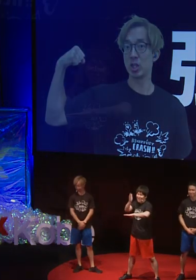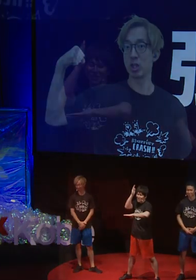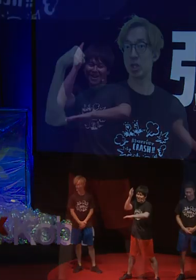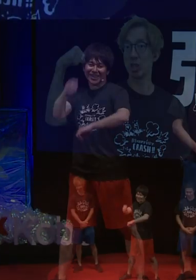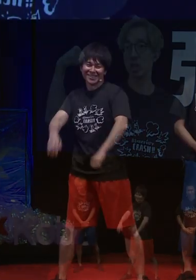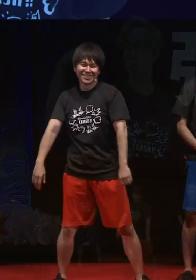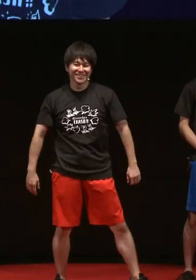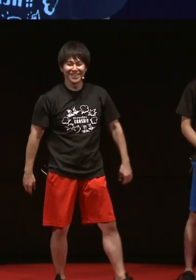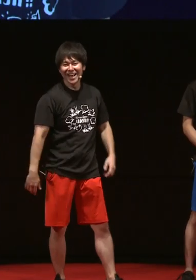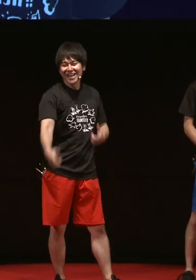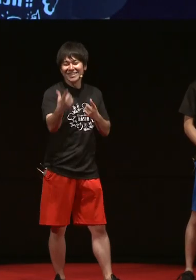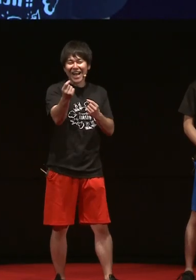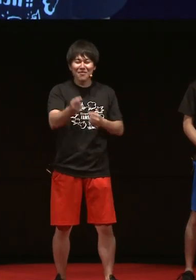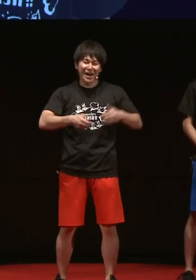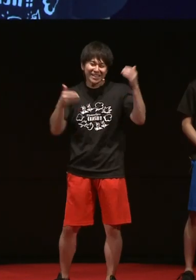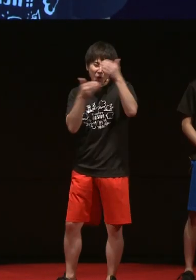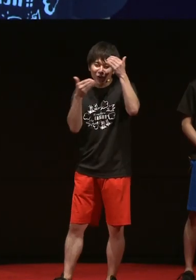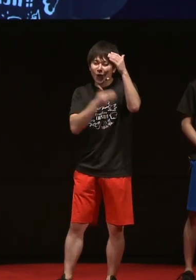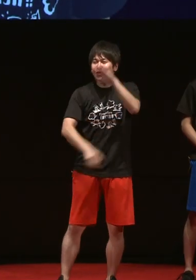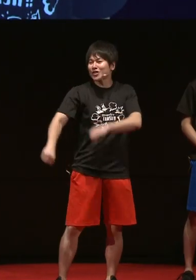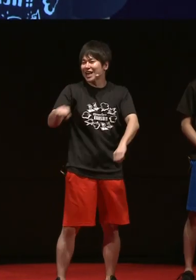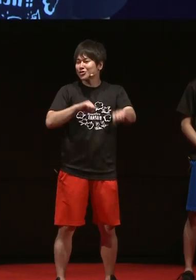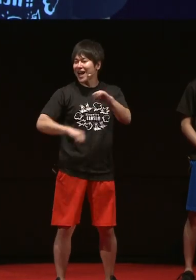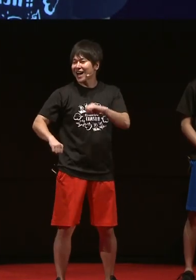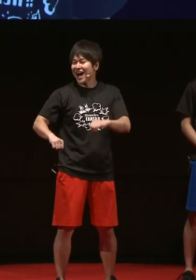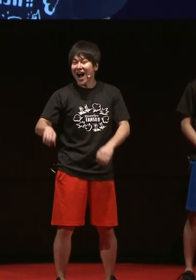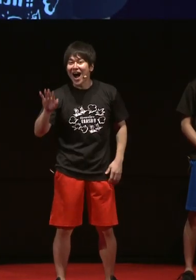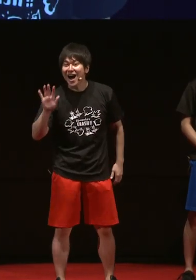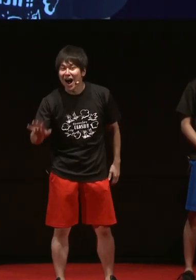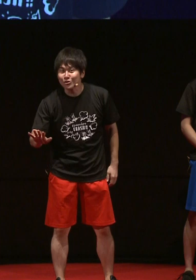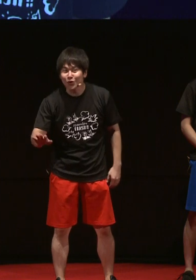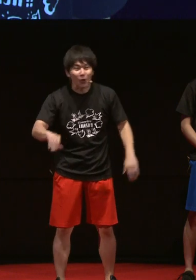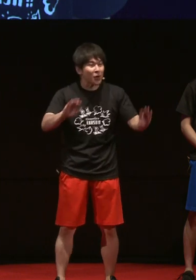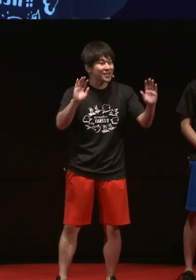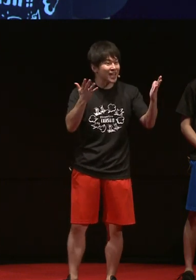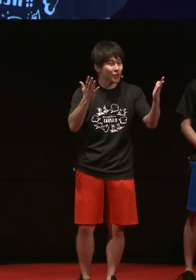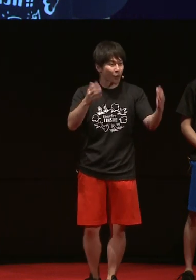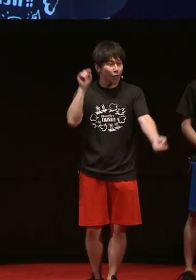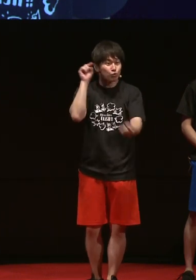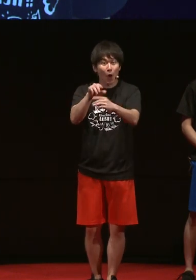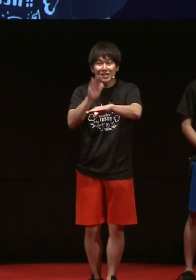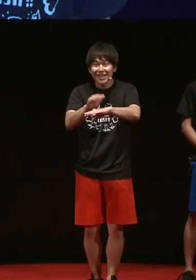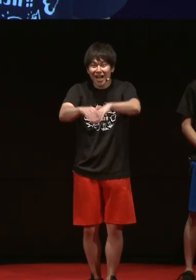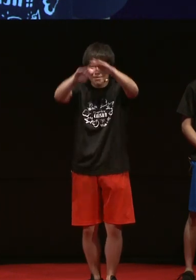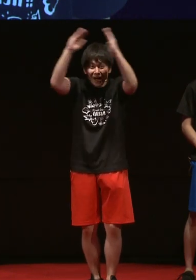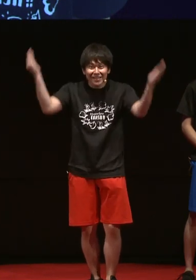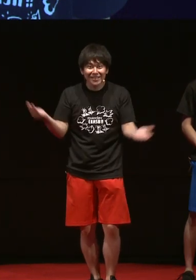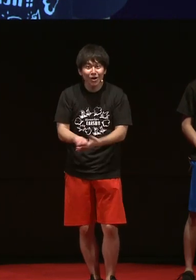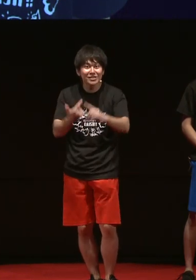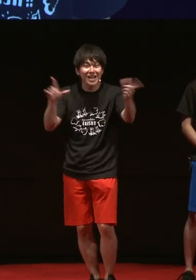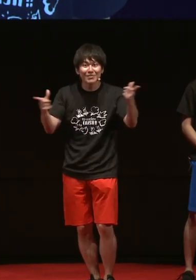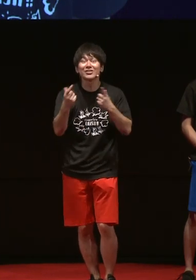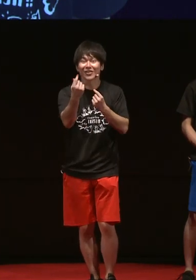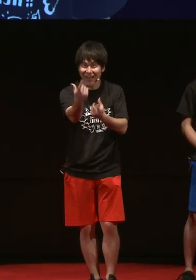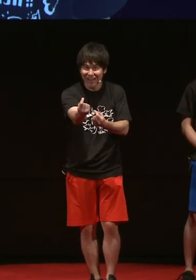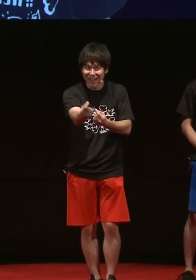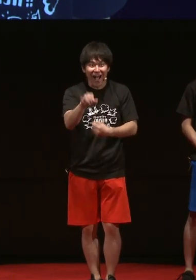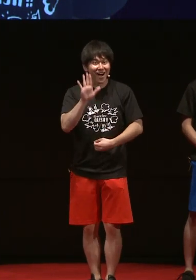Thank you very much. As I said, with the use of facial expressions and gestures, there is a huge difference, right?